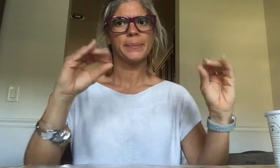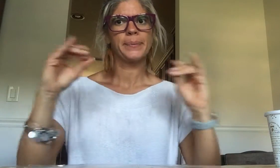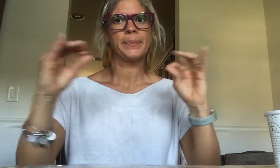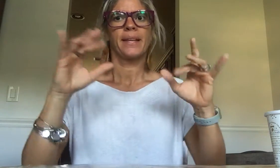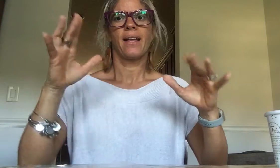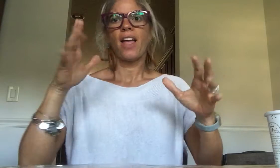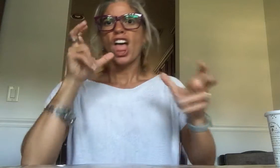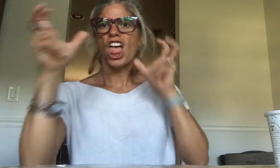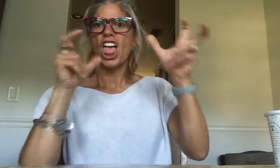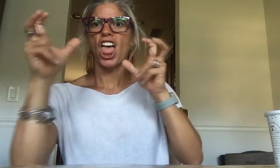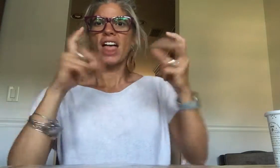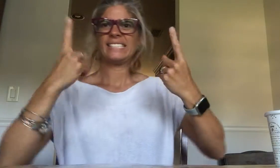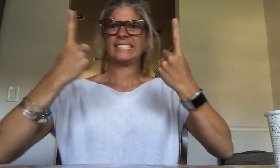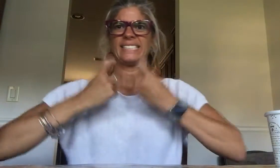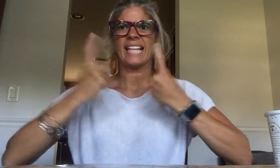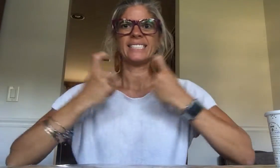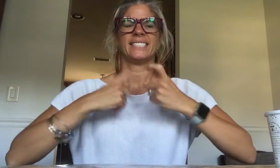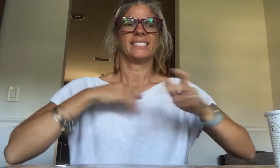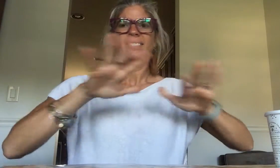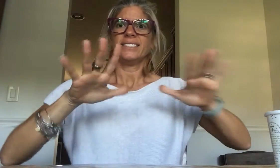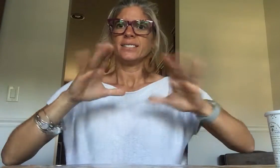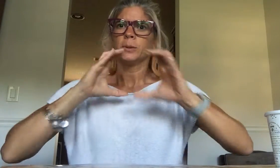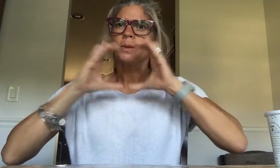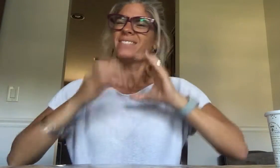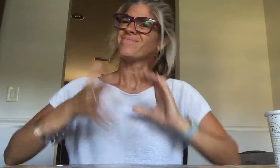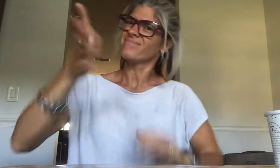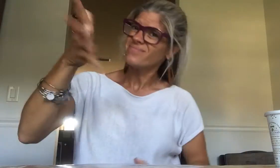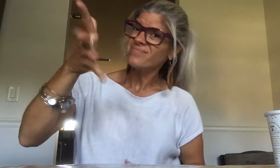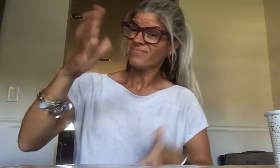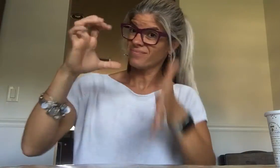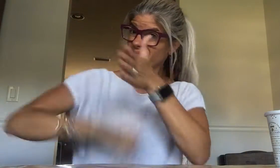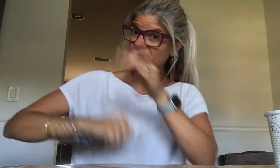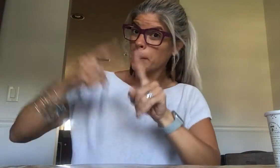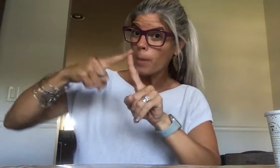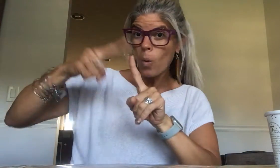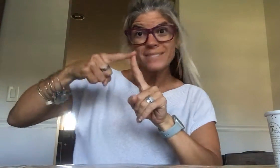I was sick of them talking out (not signing), laughing, testing me. I'd threaten a loss of points.